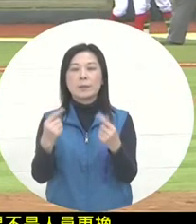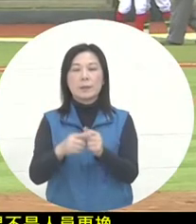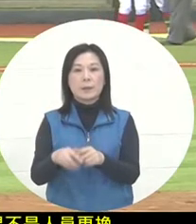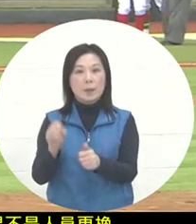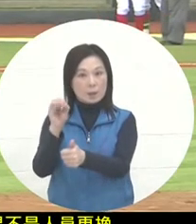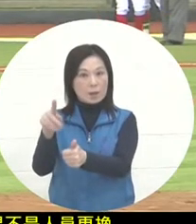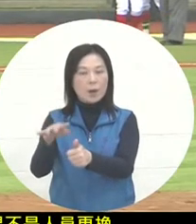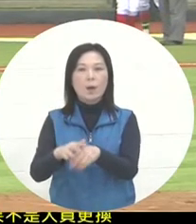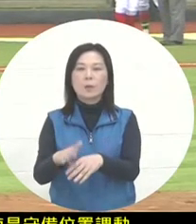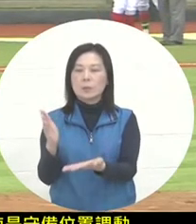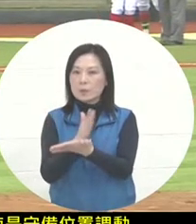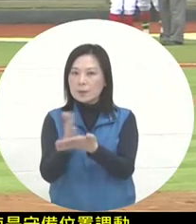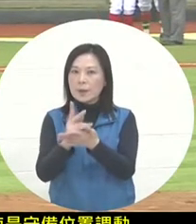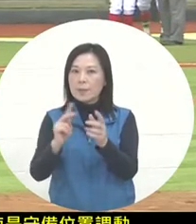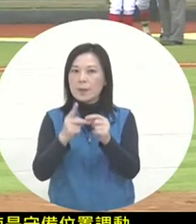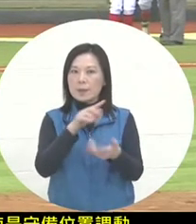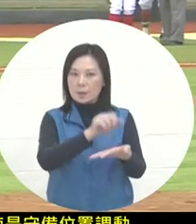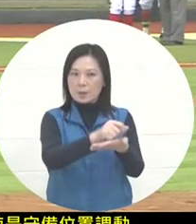explain clearly to the referee and the record team. If